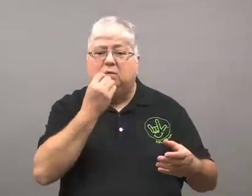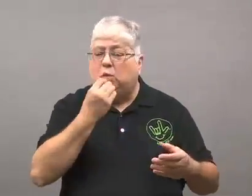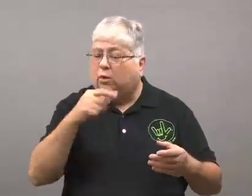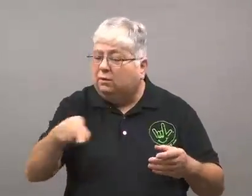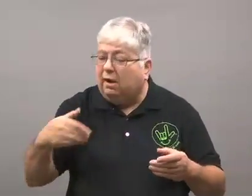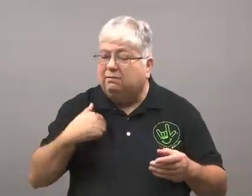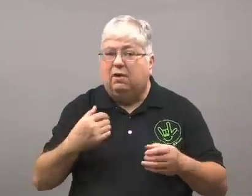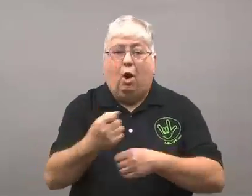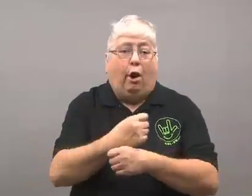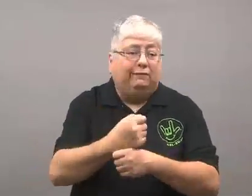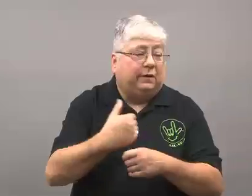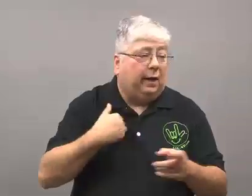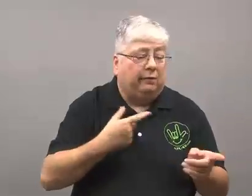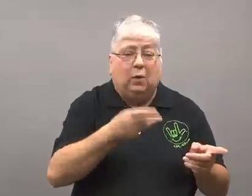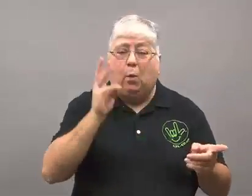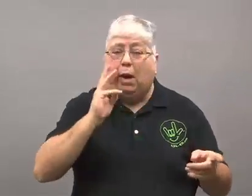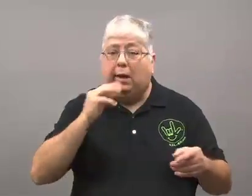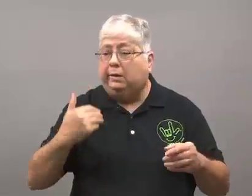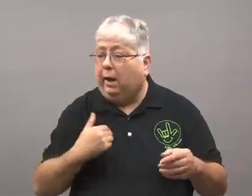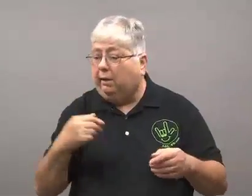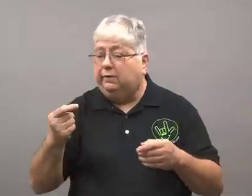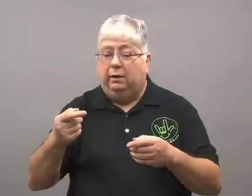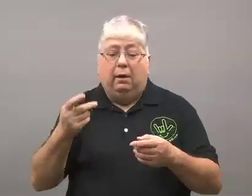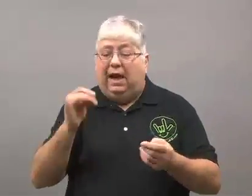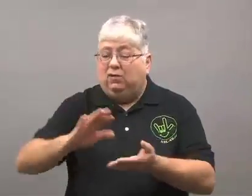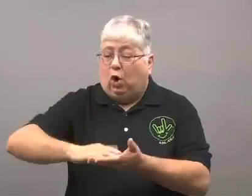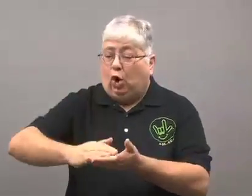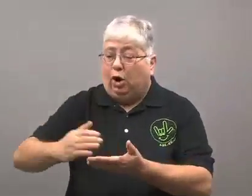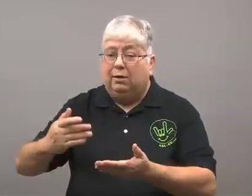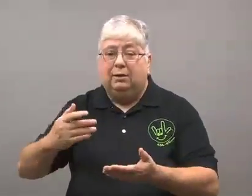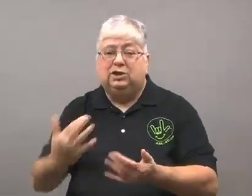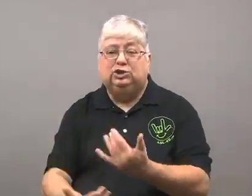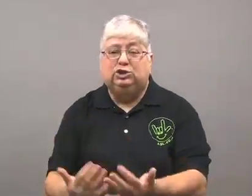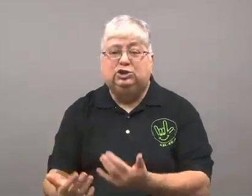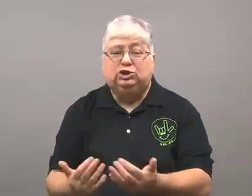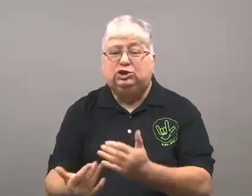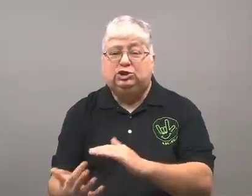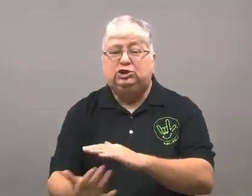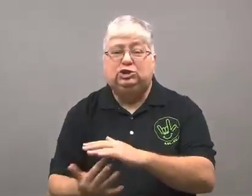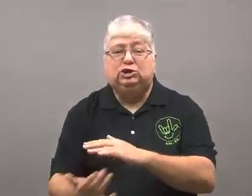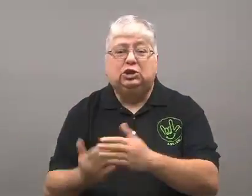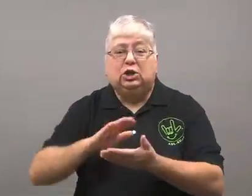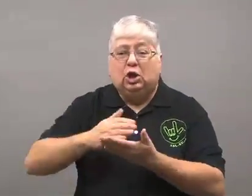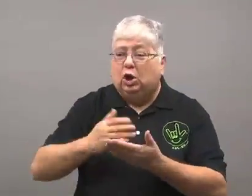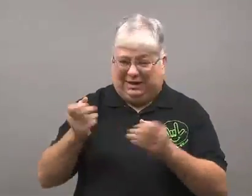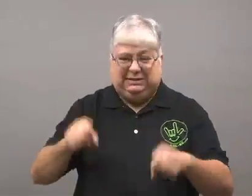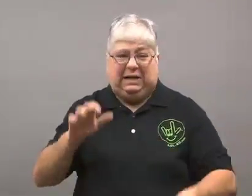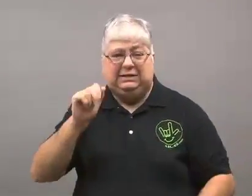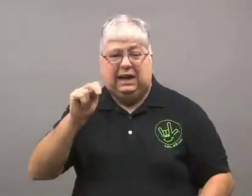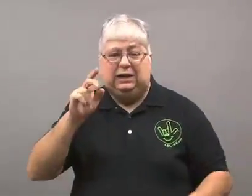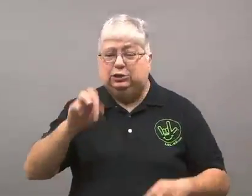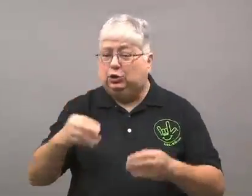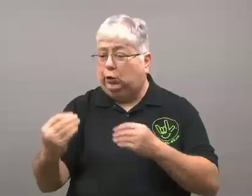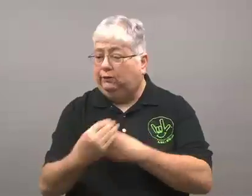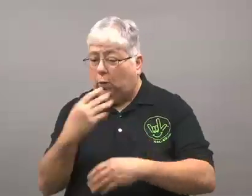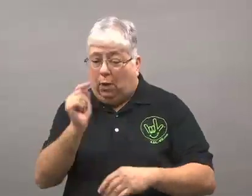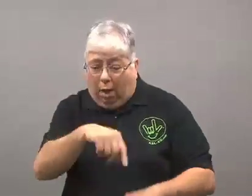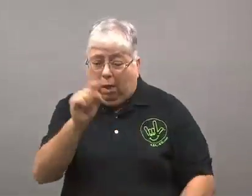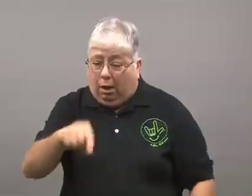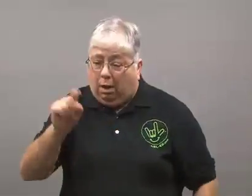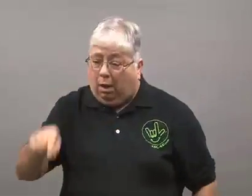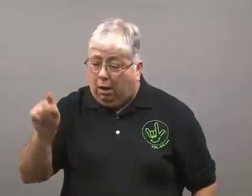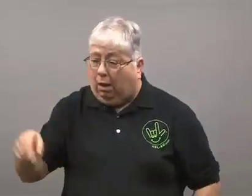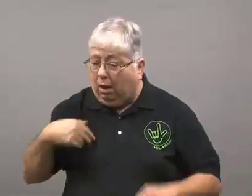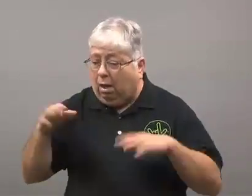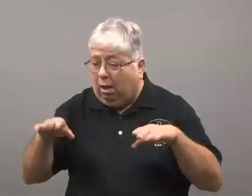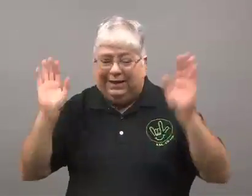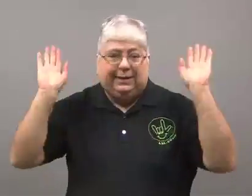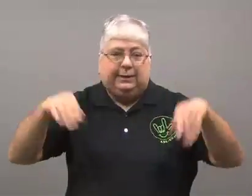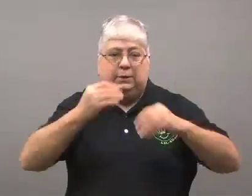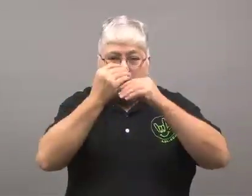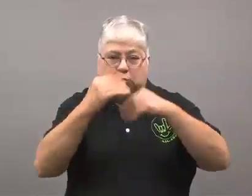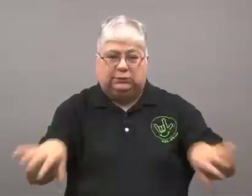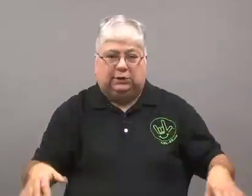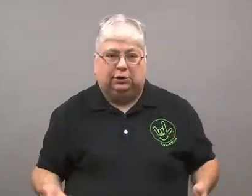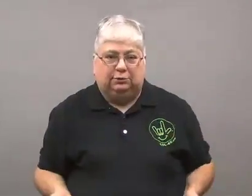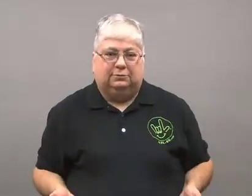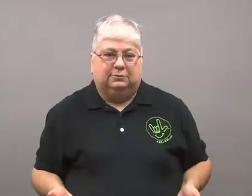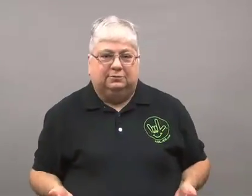food, coffee, water, how we cook food. So who cares, just give up.